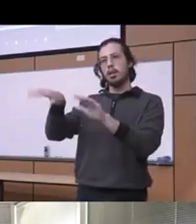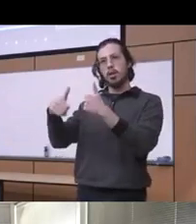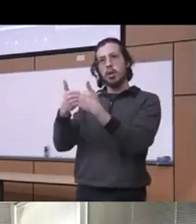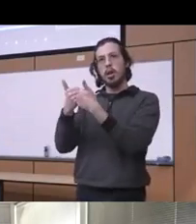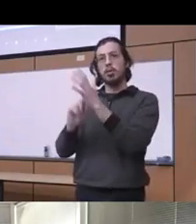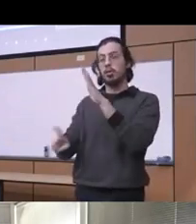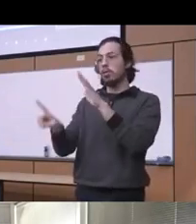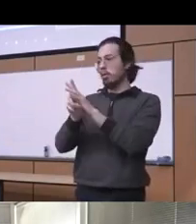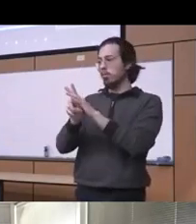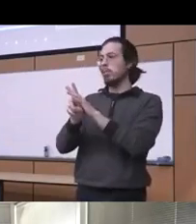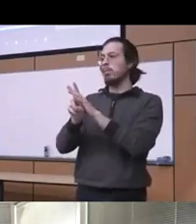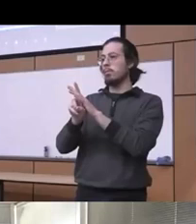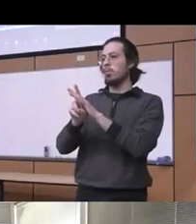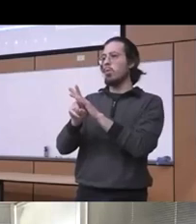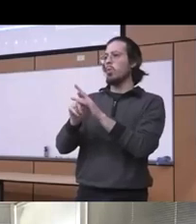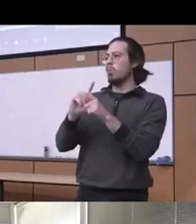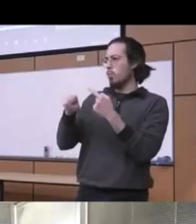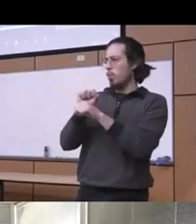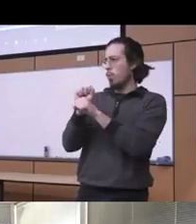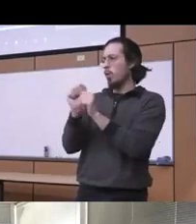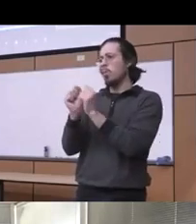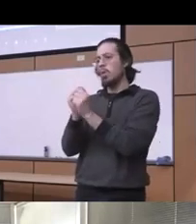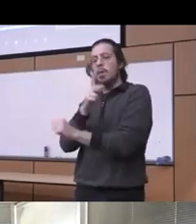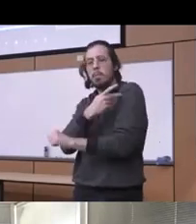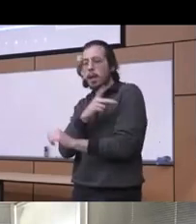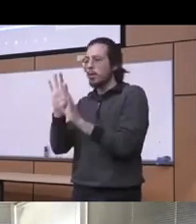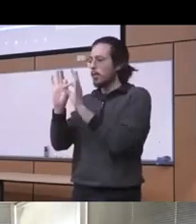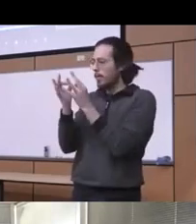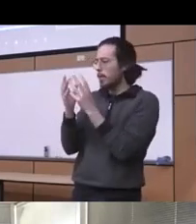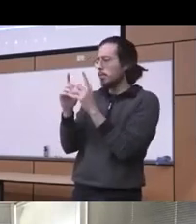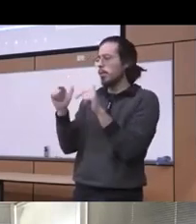seen in working with patients you know the family members and concerns so we have integrated it in